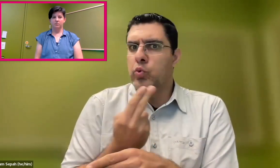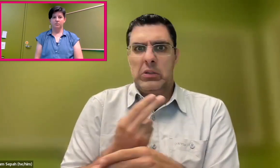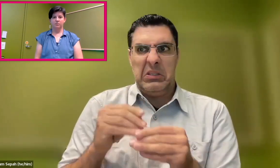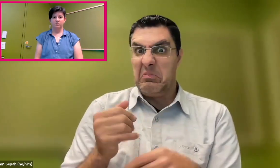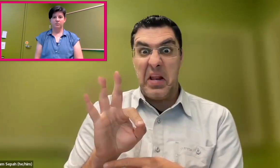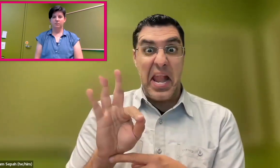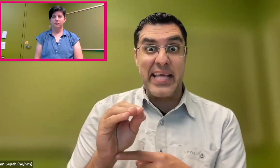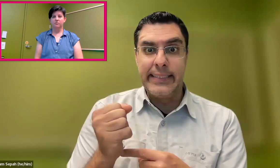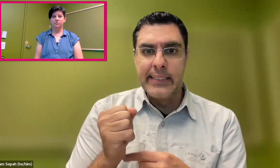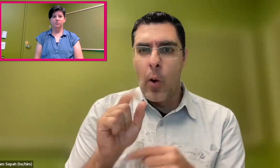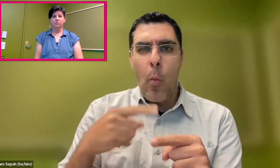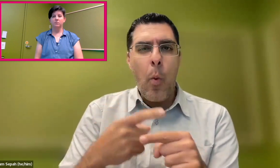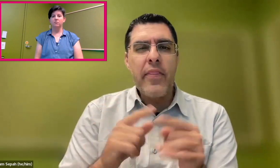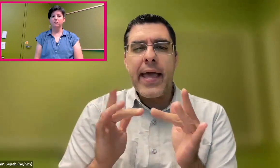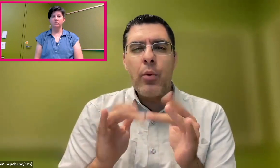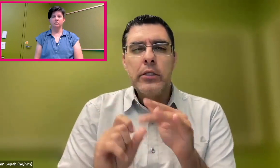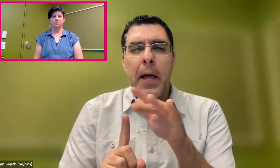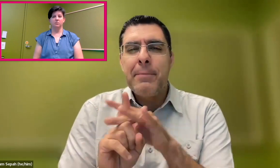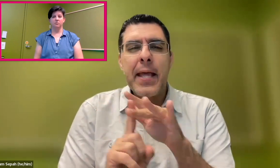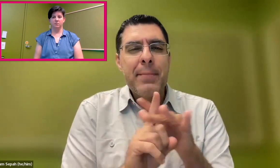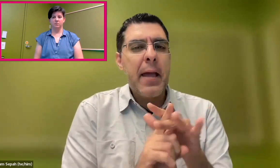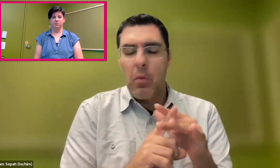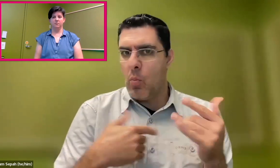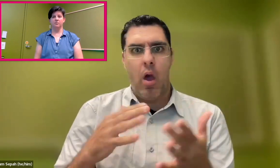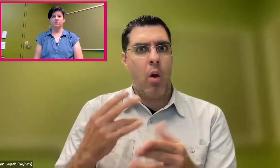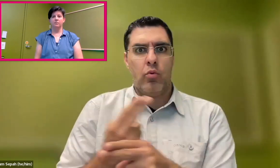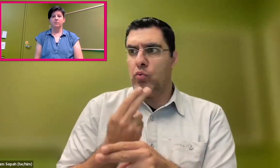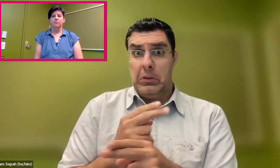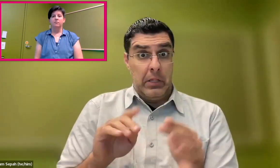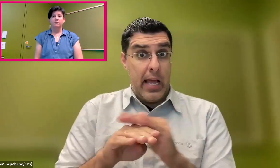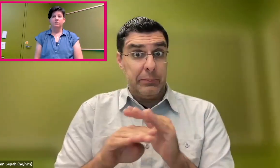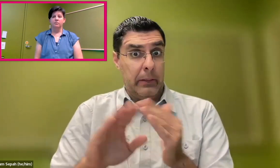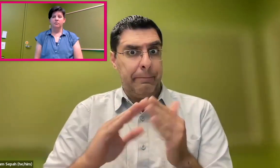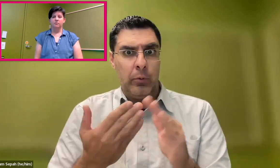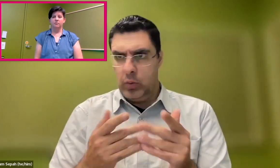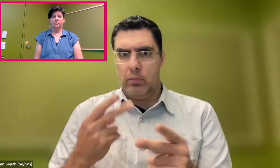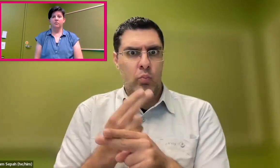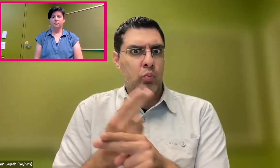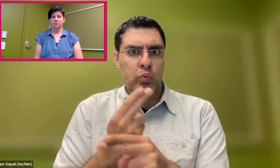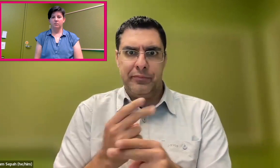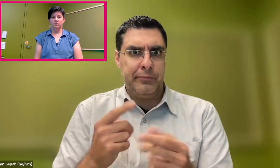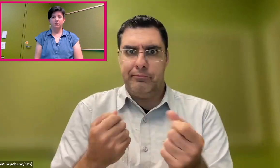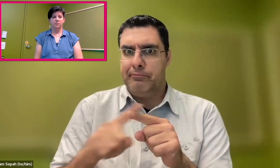And so they came up with webcams. And this was when the internet was just a new emerging technology.